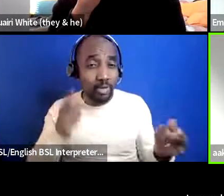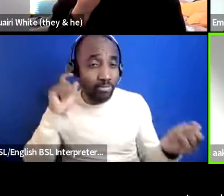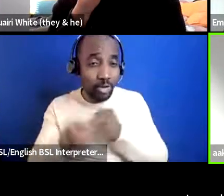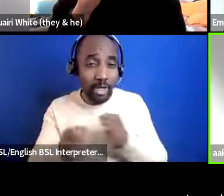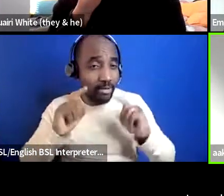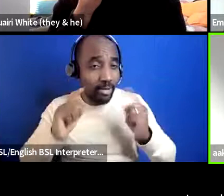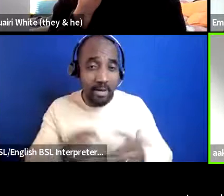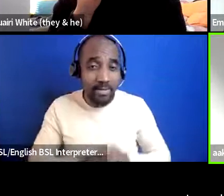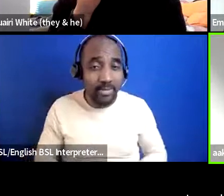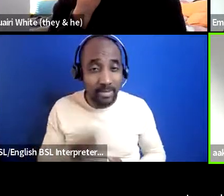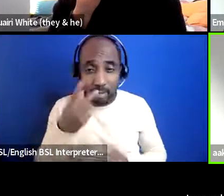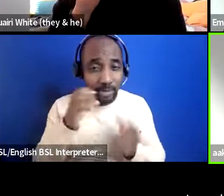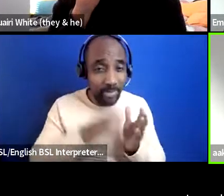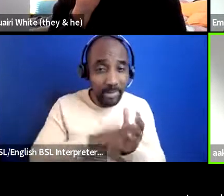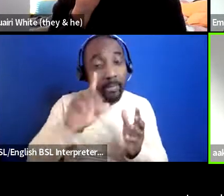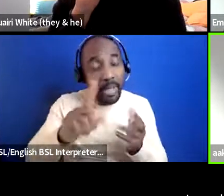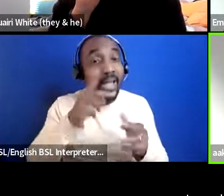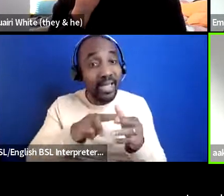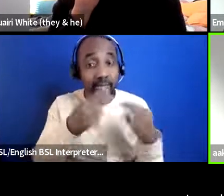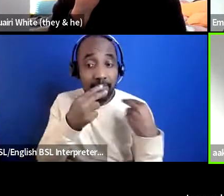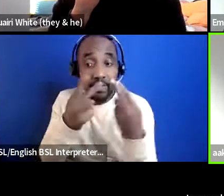believe in people power and if we gave people the power